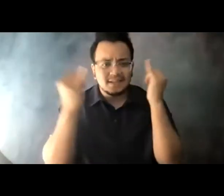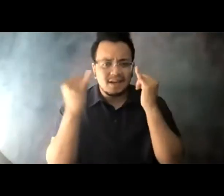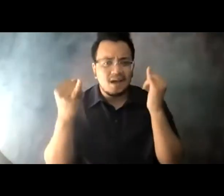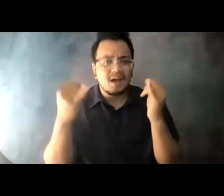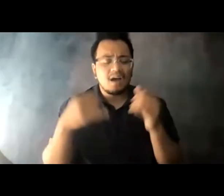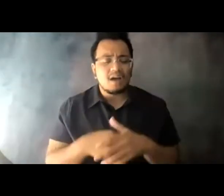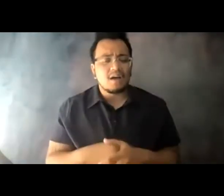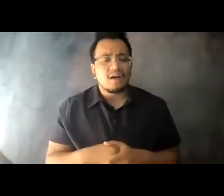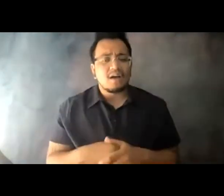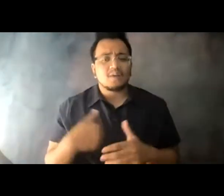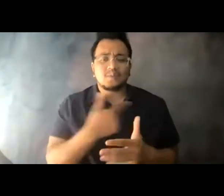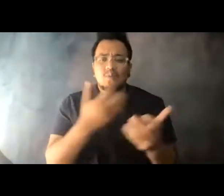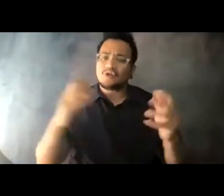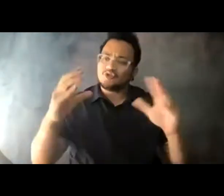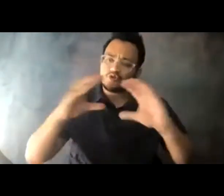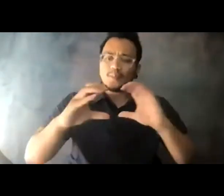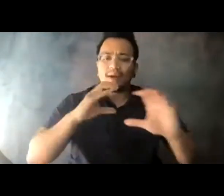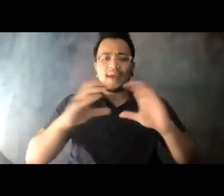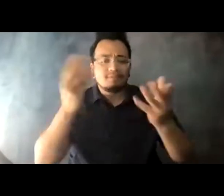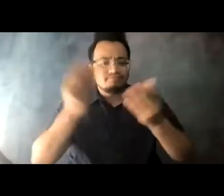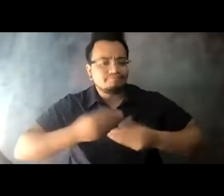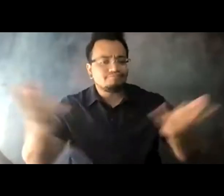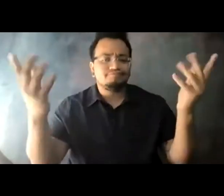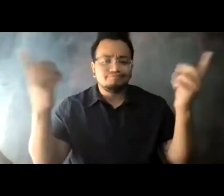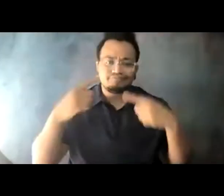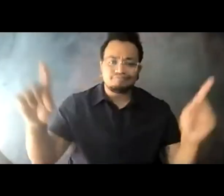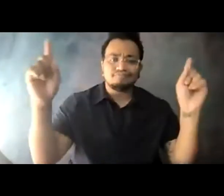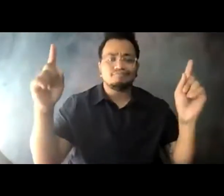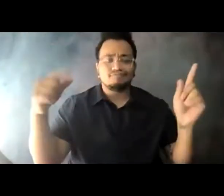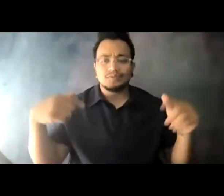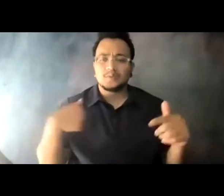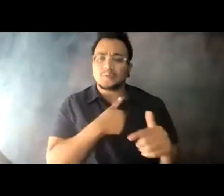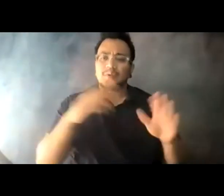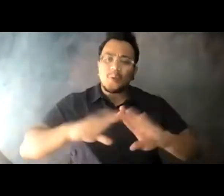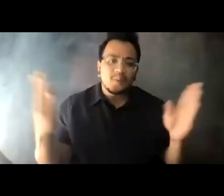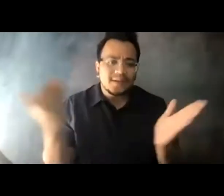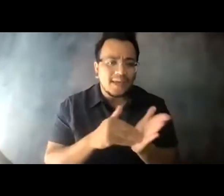tell everyone that America is open, and transit is open.